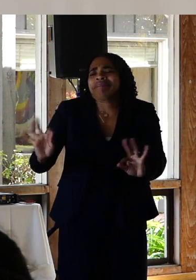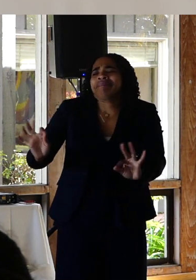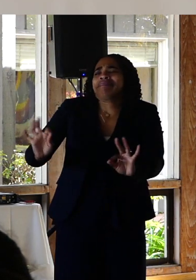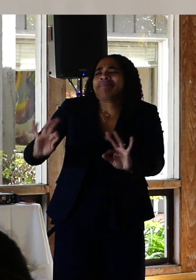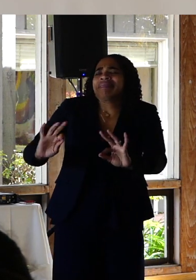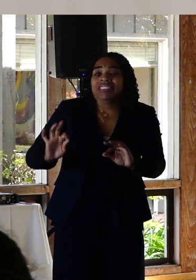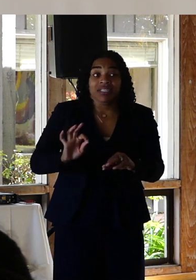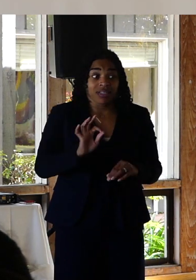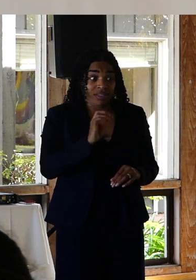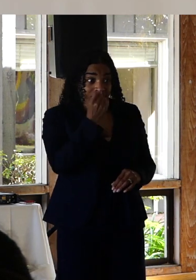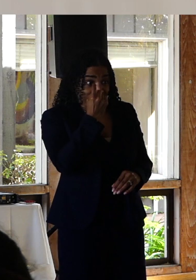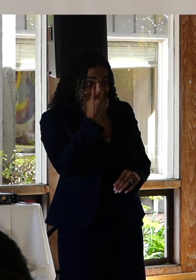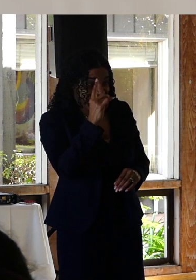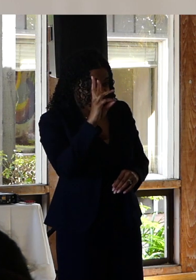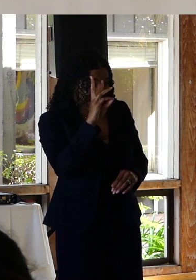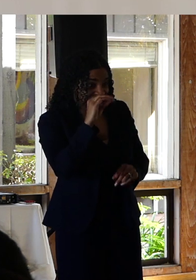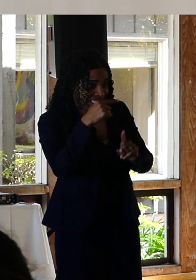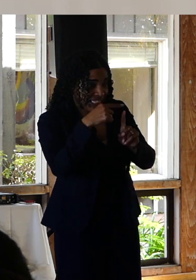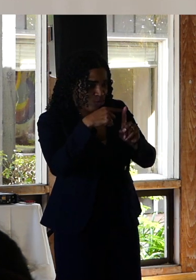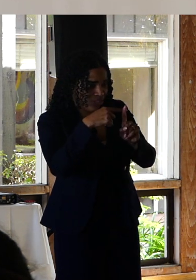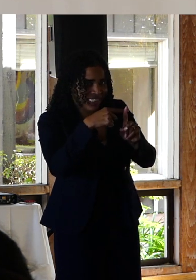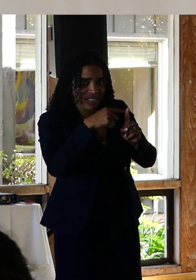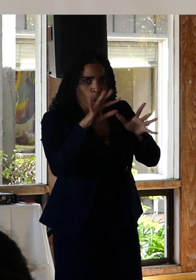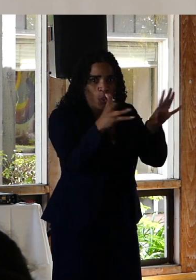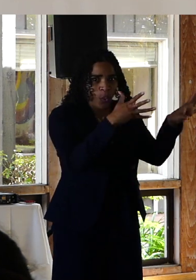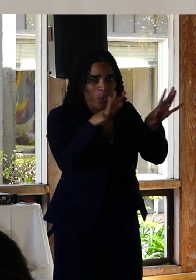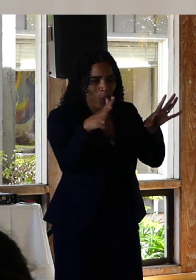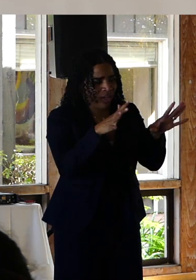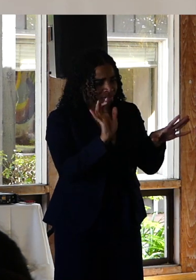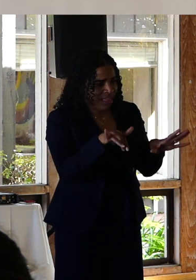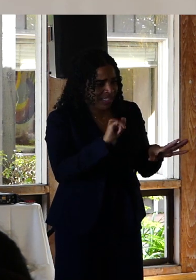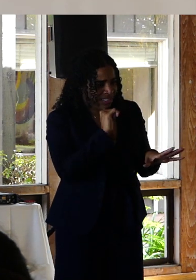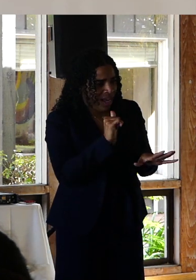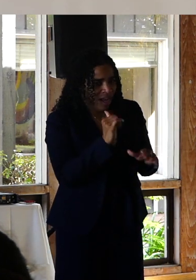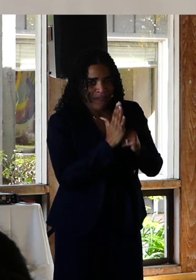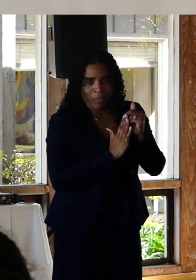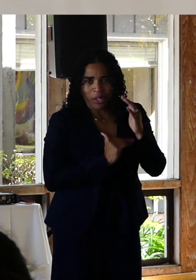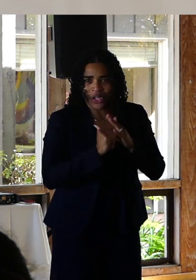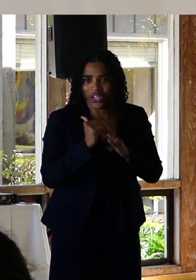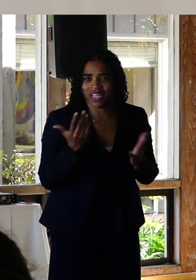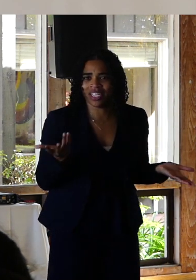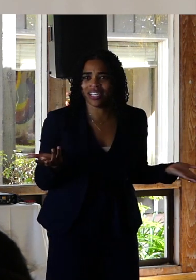For the record it's 60 degrees and windy it is not a relaxing place to sit.